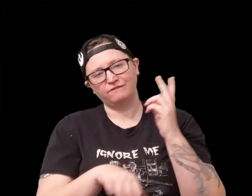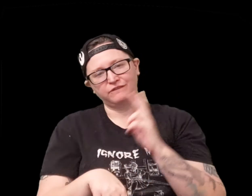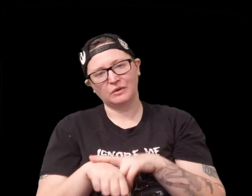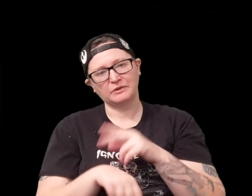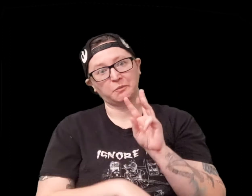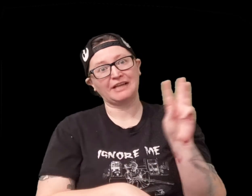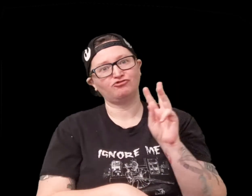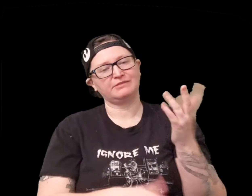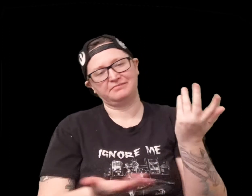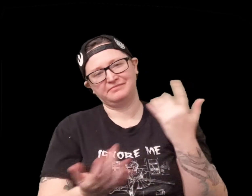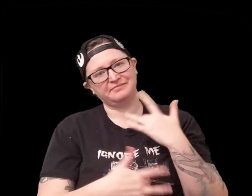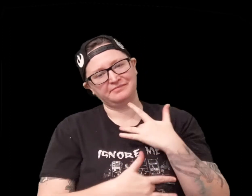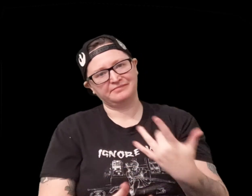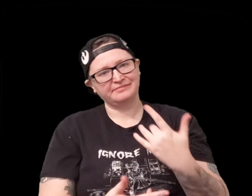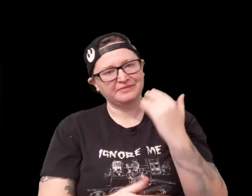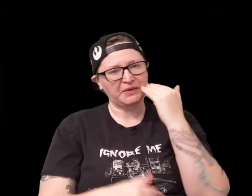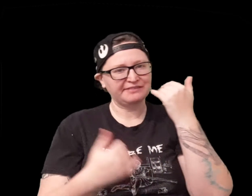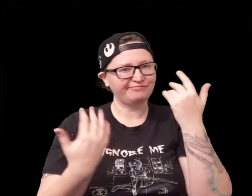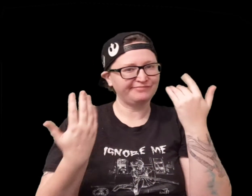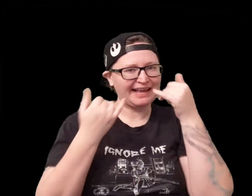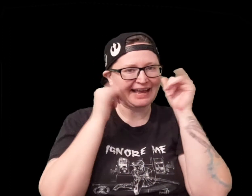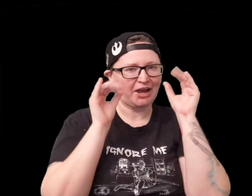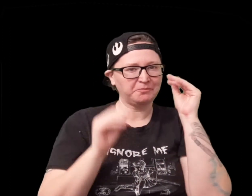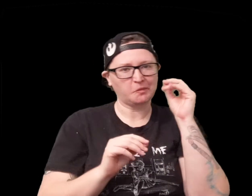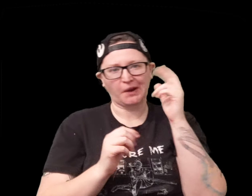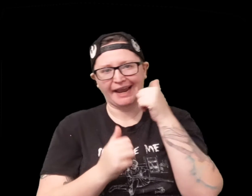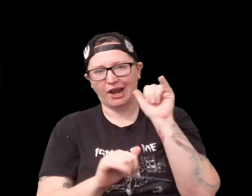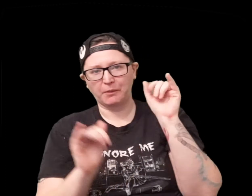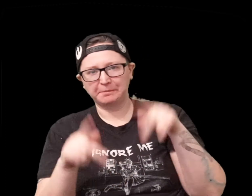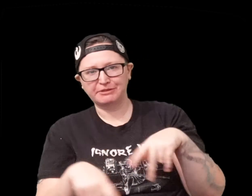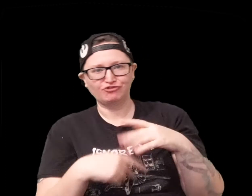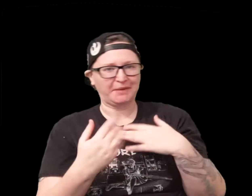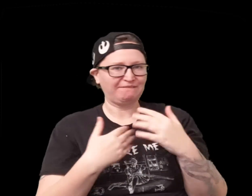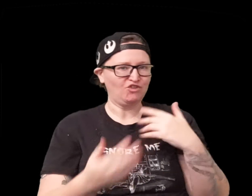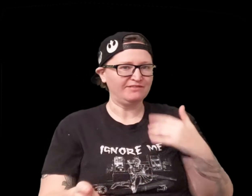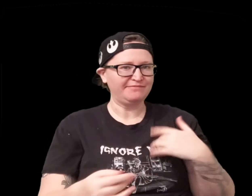and then there's combat of course westerns of course there's gonna be you know cowboys that